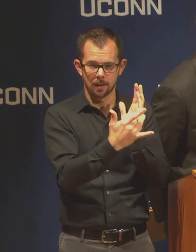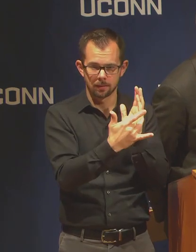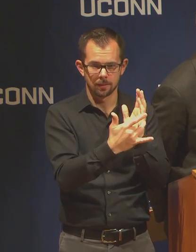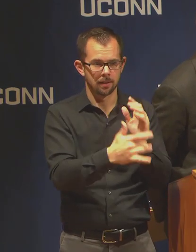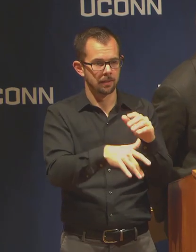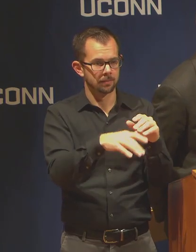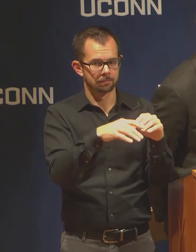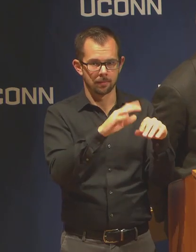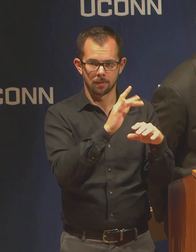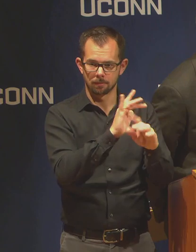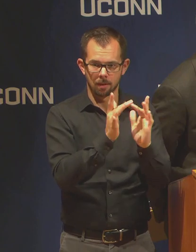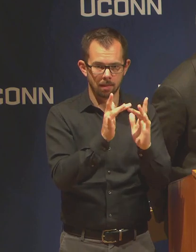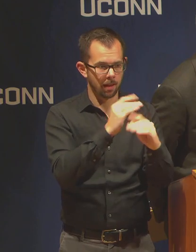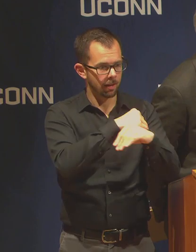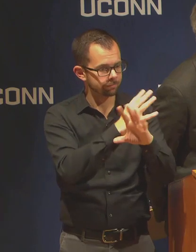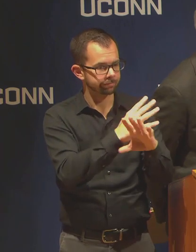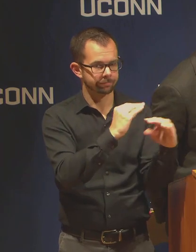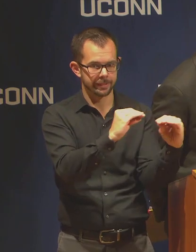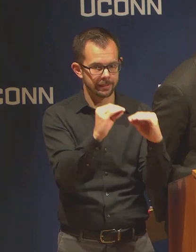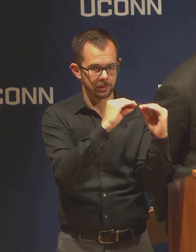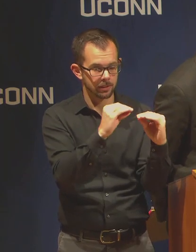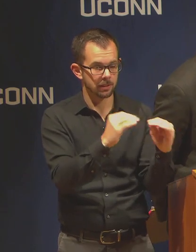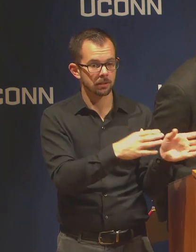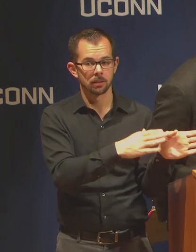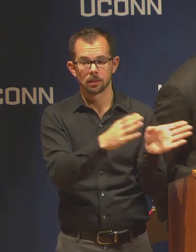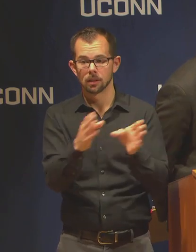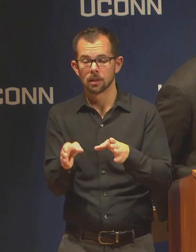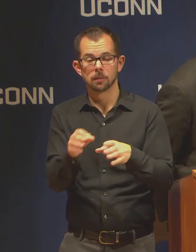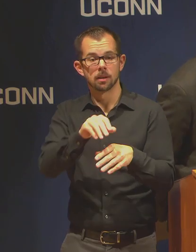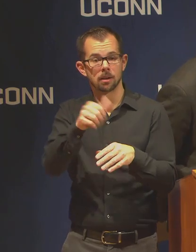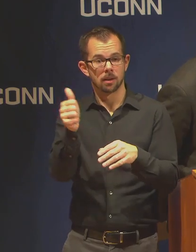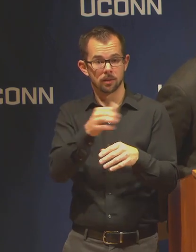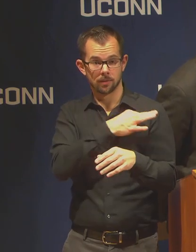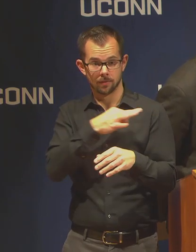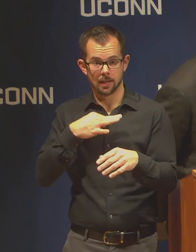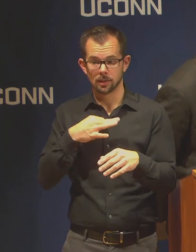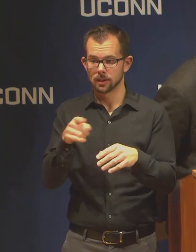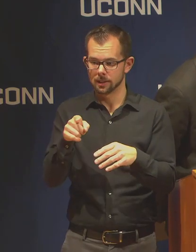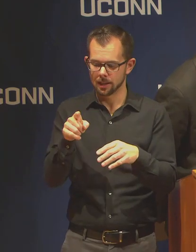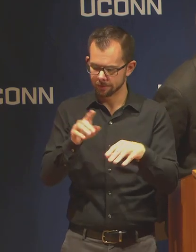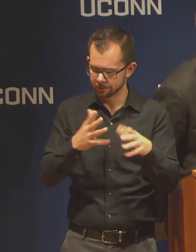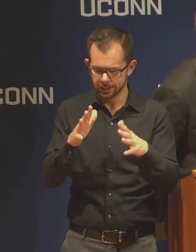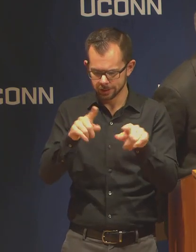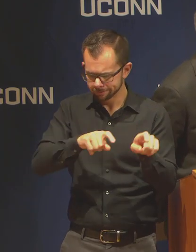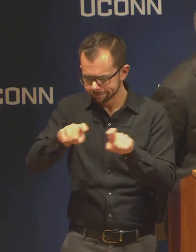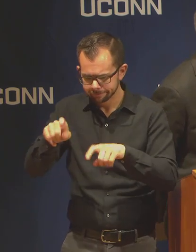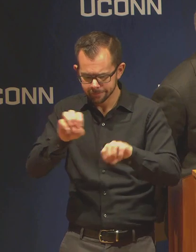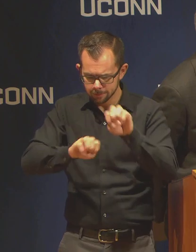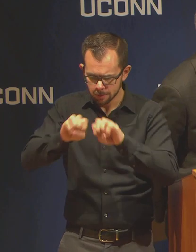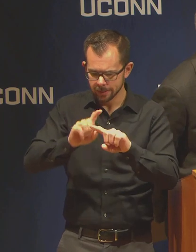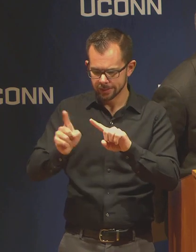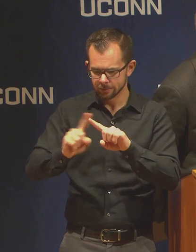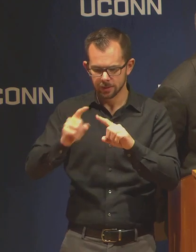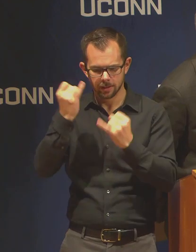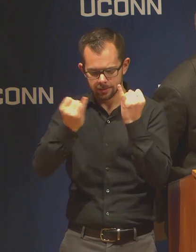experimented with other things.